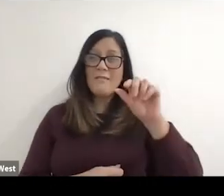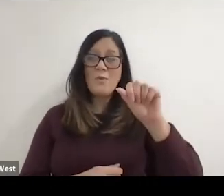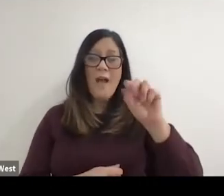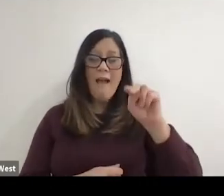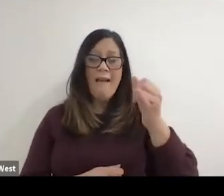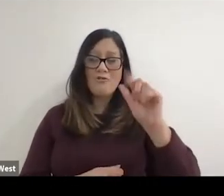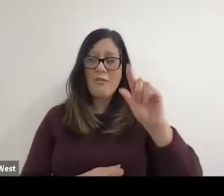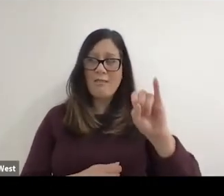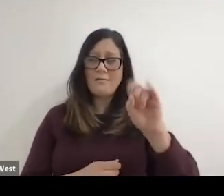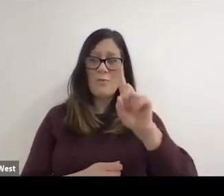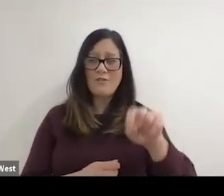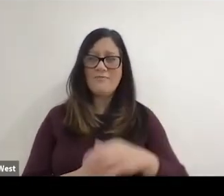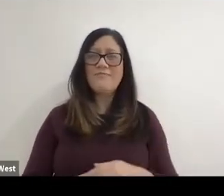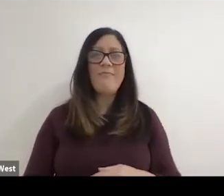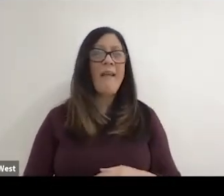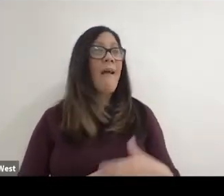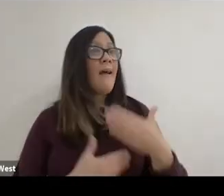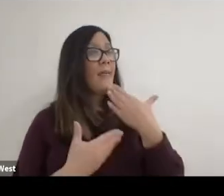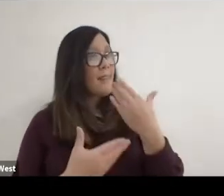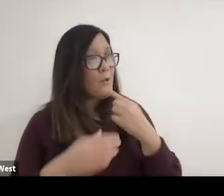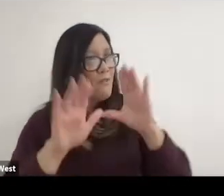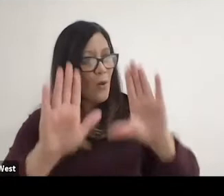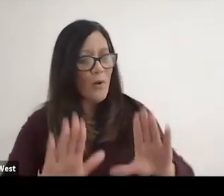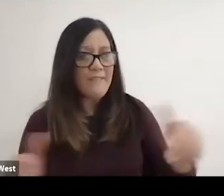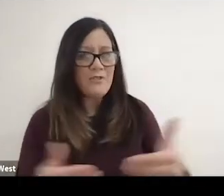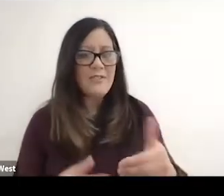thank you for that wonderful introduction there, Paul and then answer the